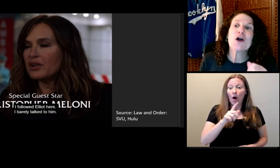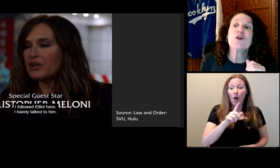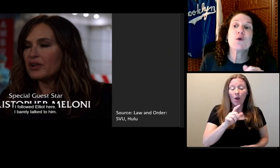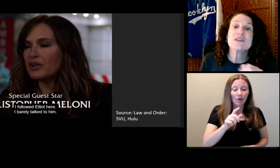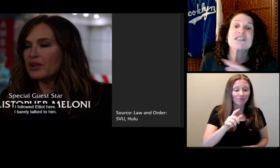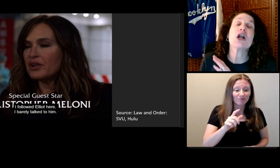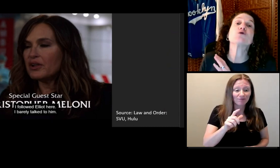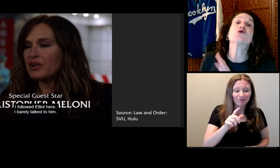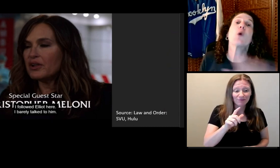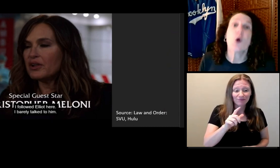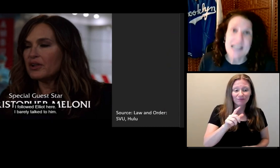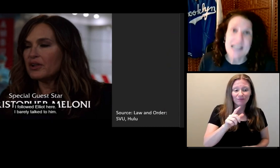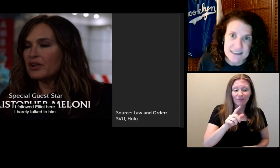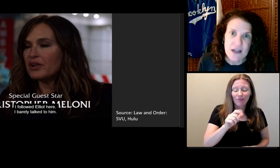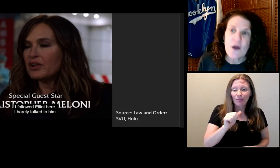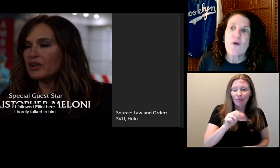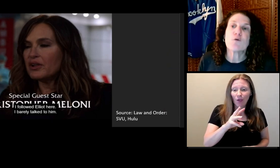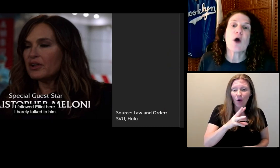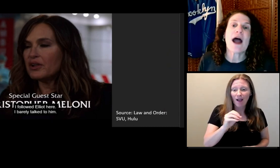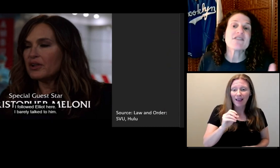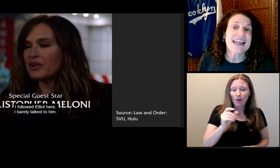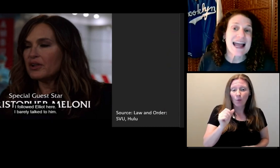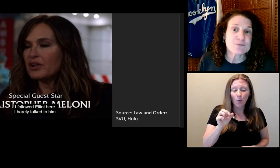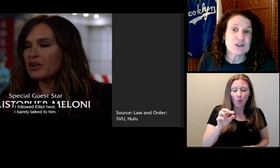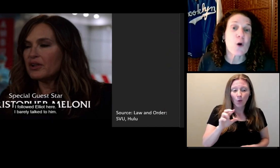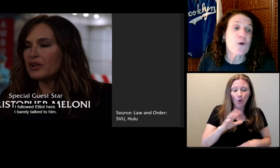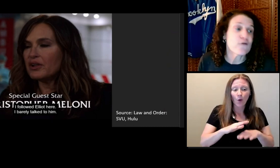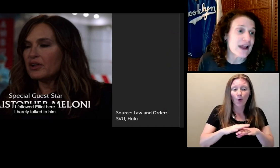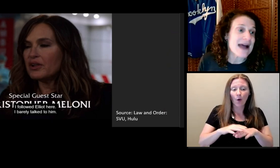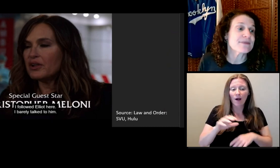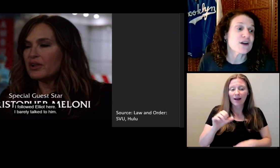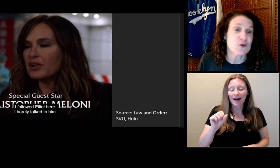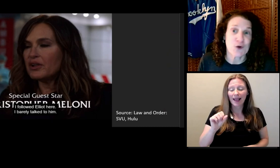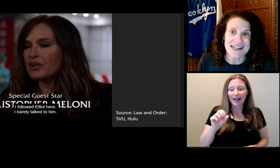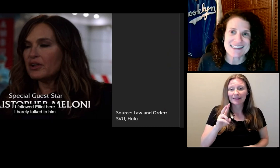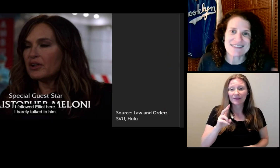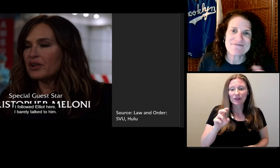Hulu is notorious for having the captions overlap the credits.